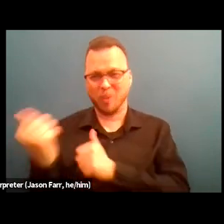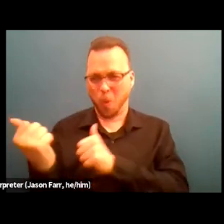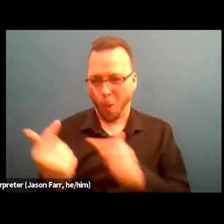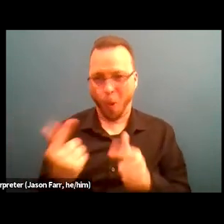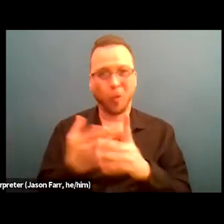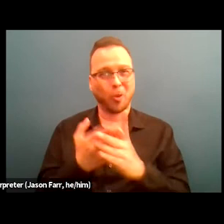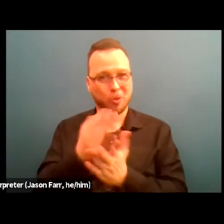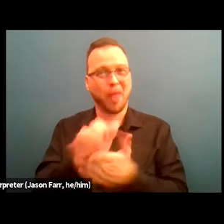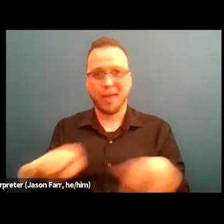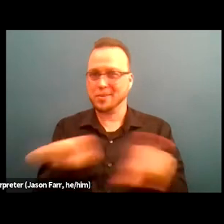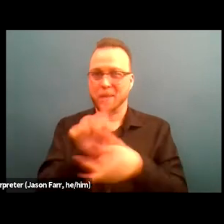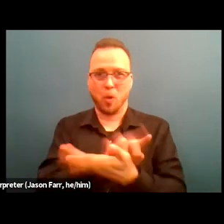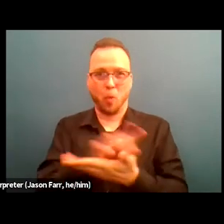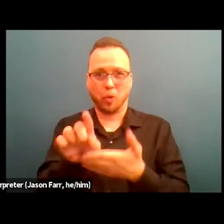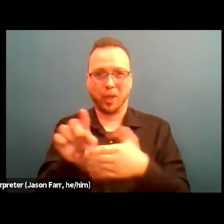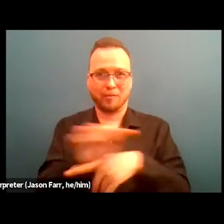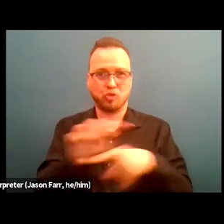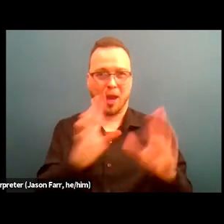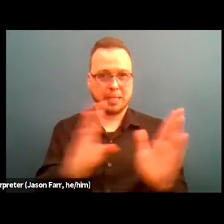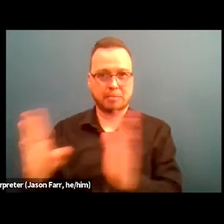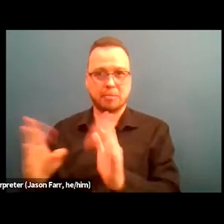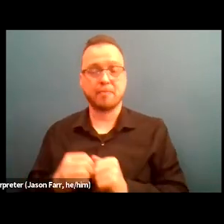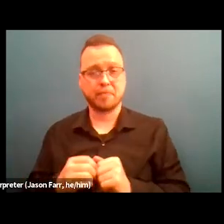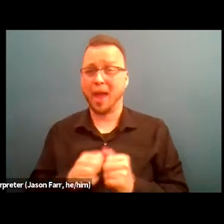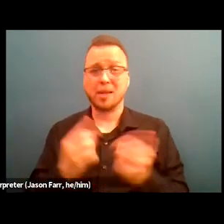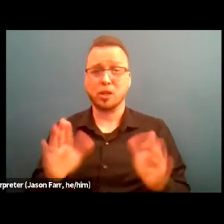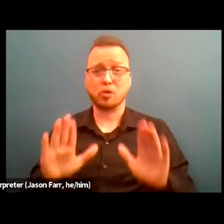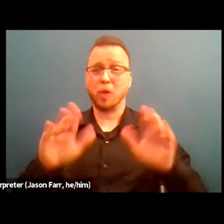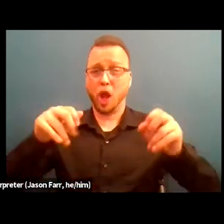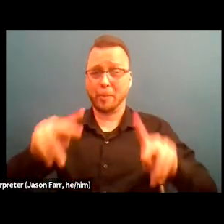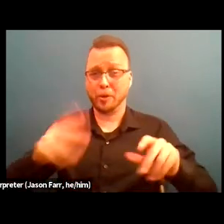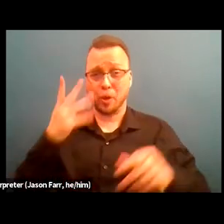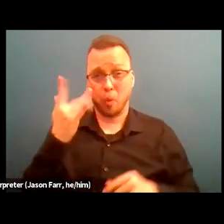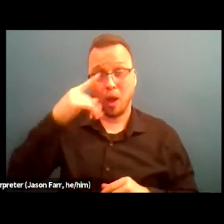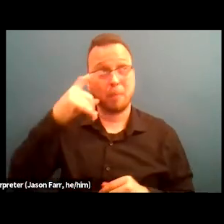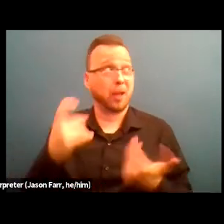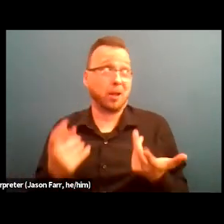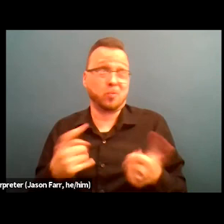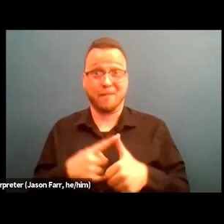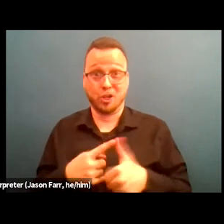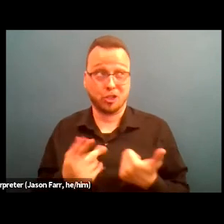And it's a really great opportunity. One, because folks upon entering are getting to meet other people